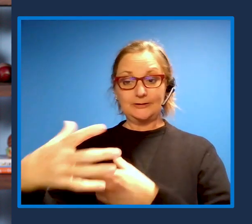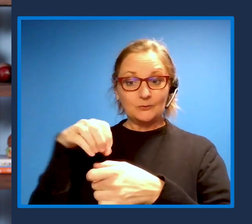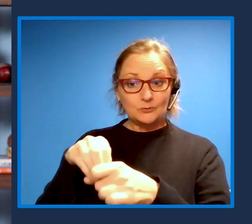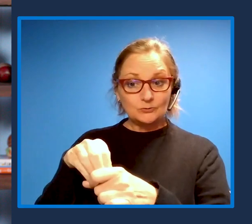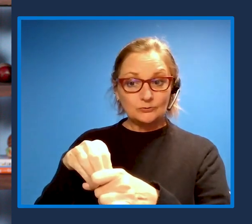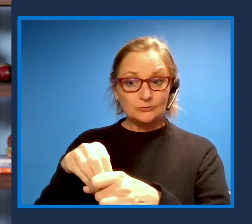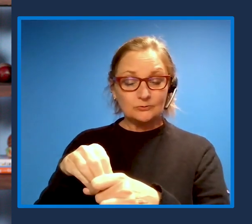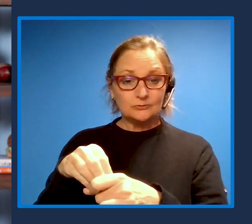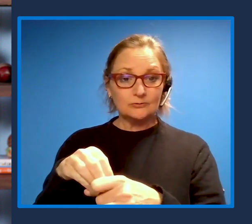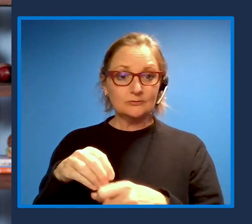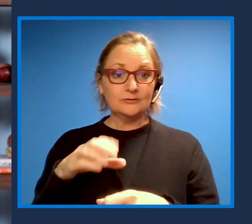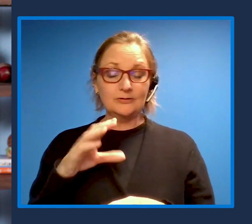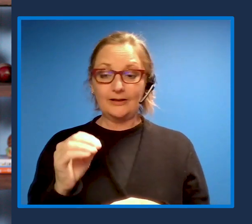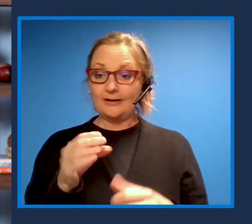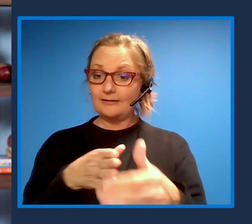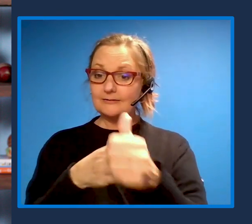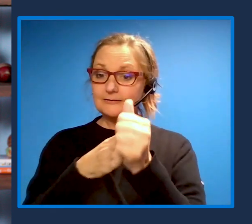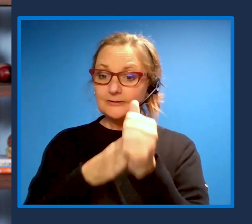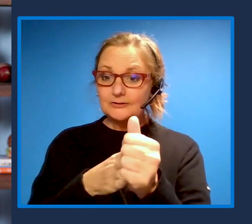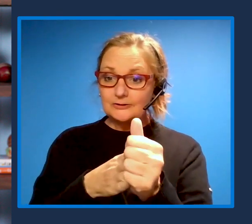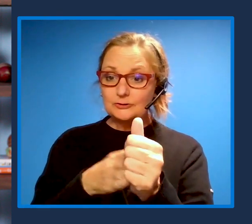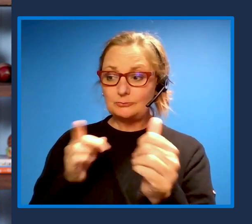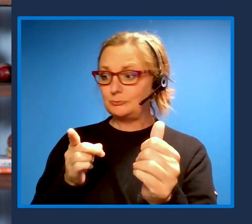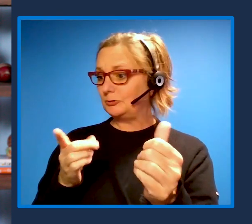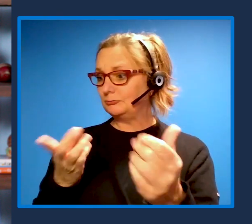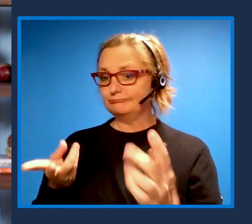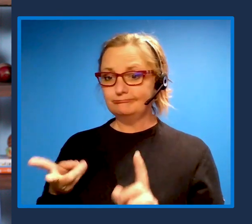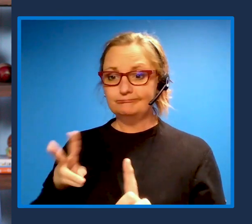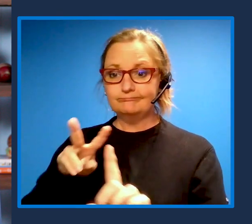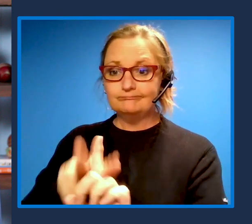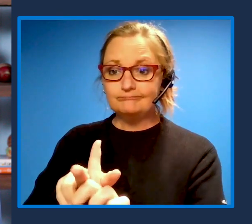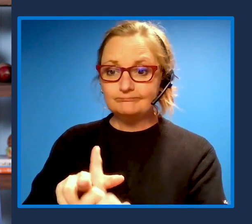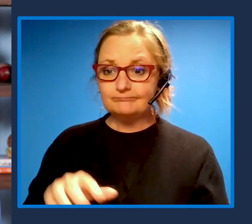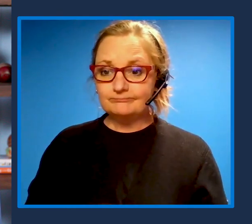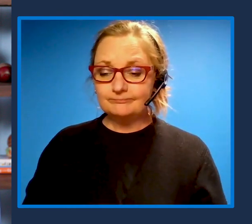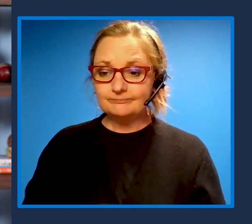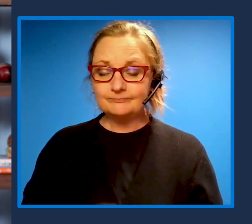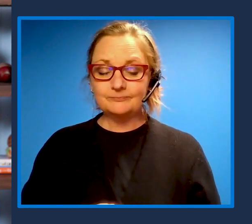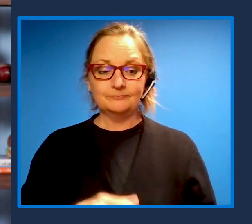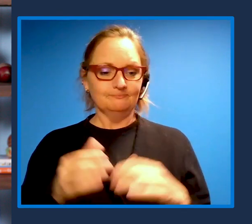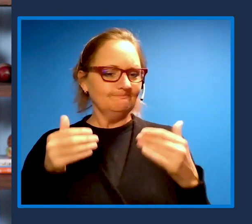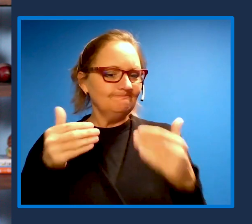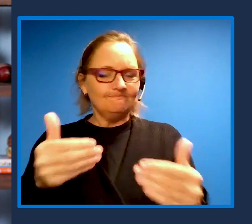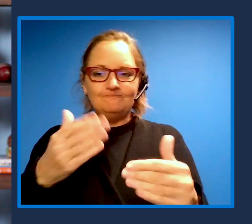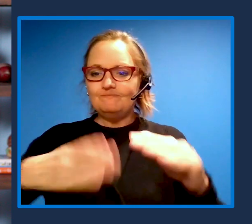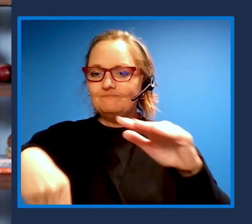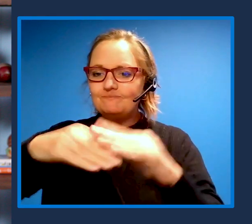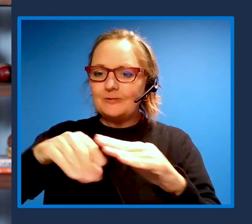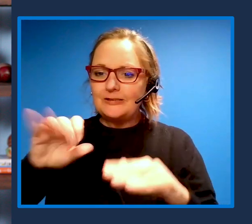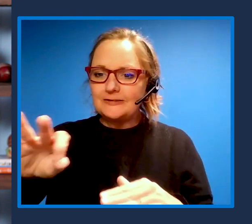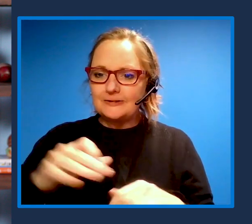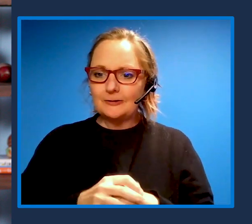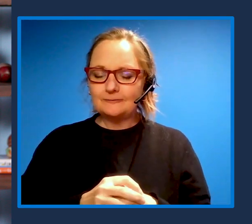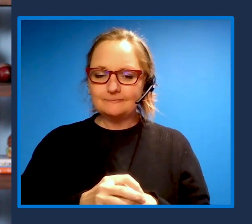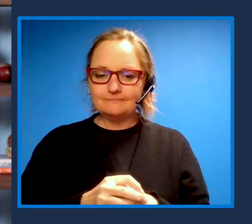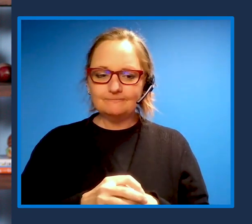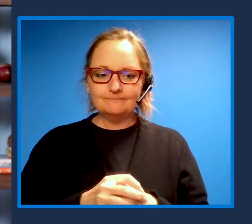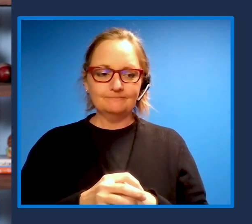and the leadership that you bring. So let's kick off by walking through a few key areas